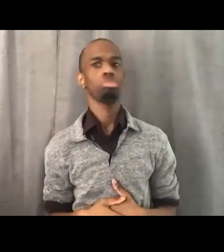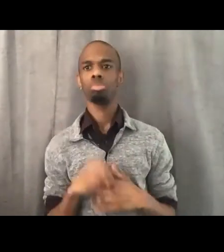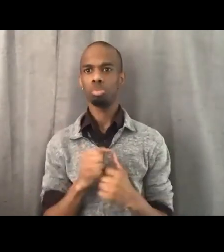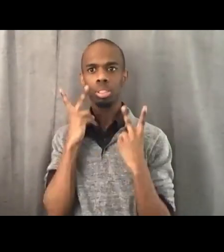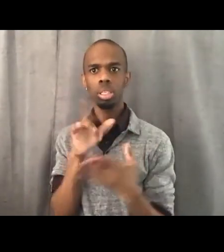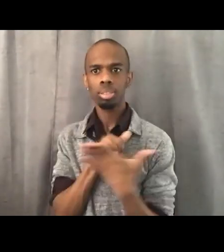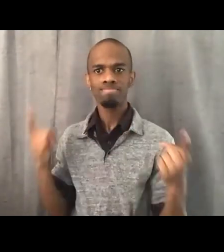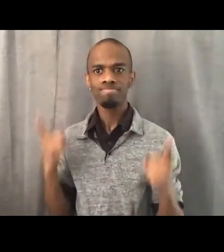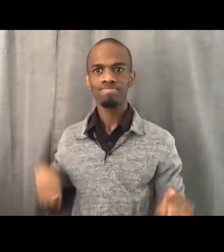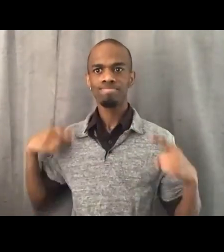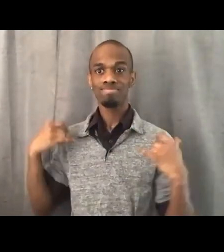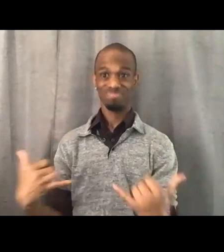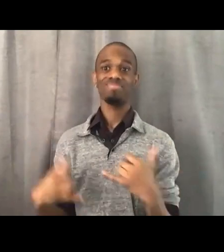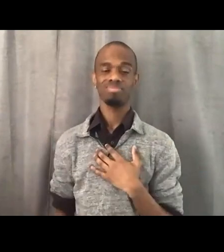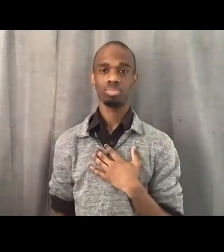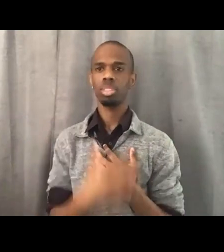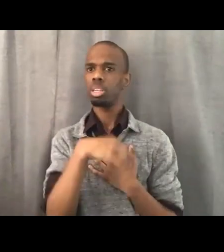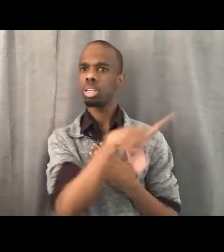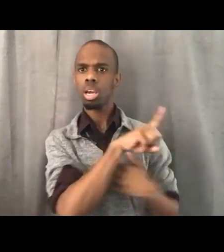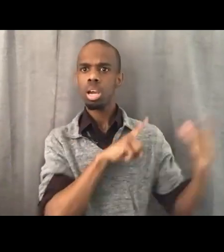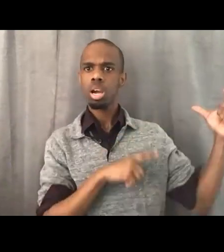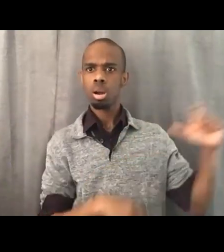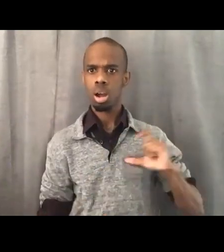and profile and repress